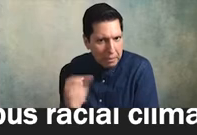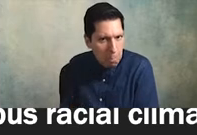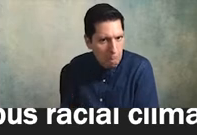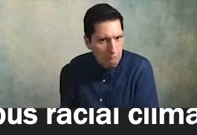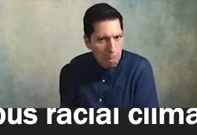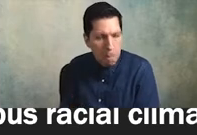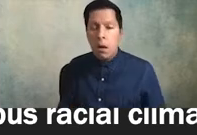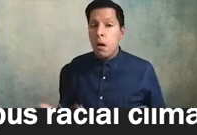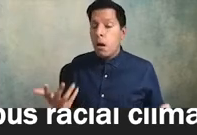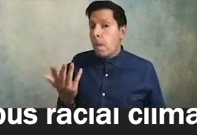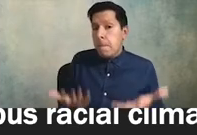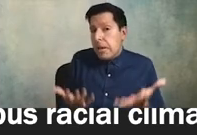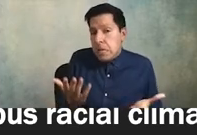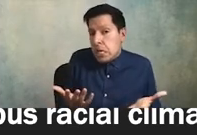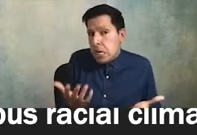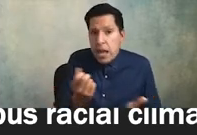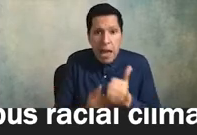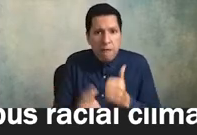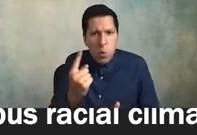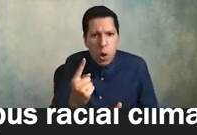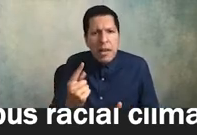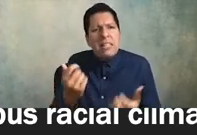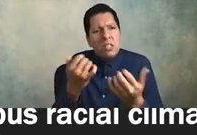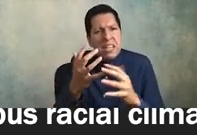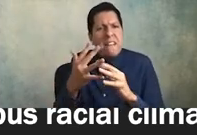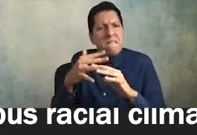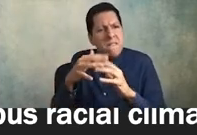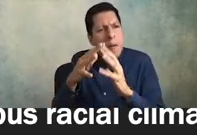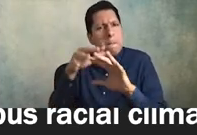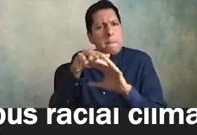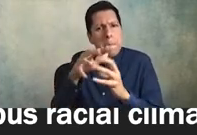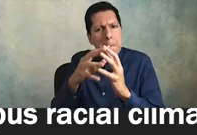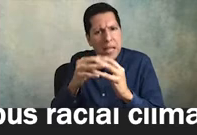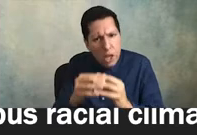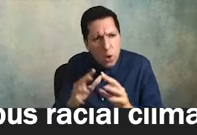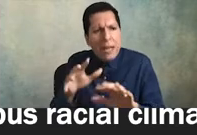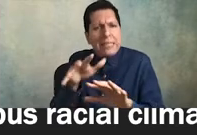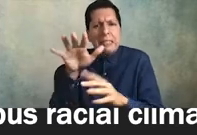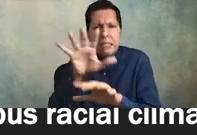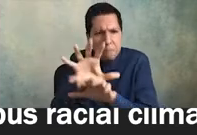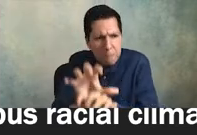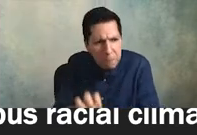know everybody is familiarizing themselves with the president's charge to the task force so maybe